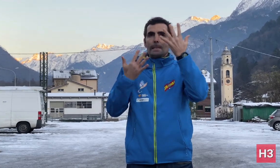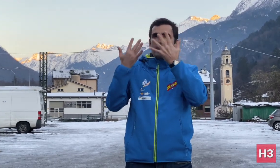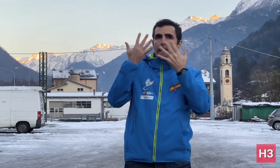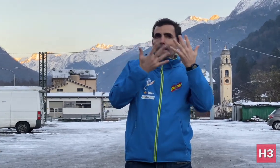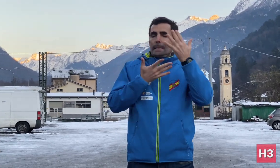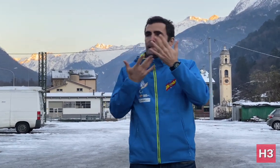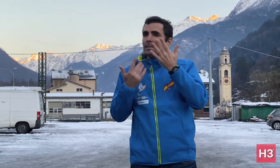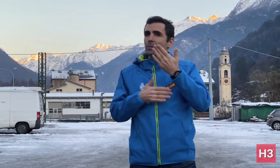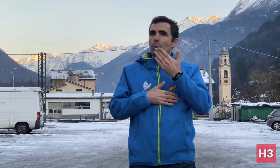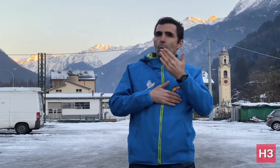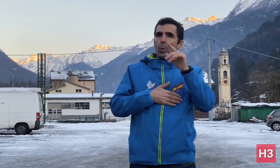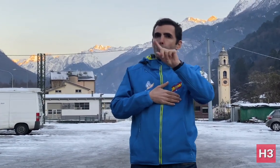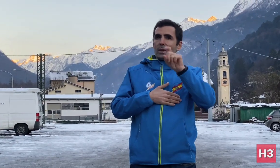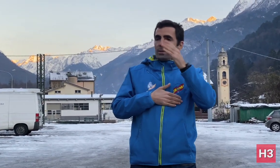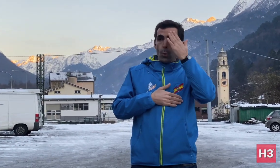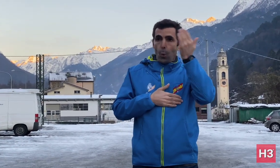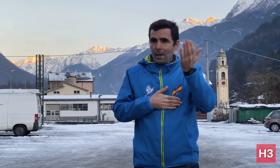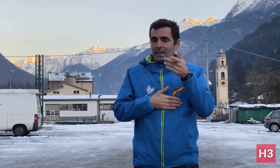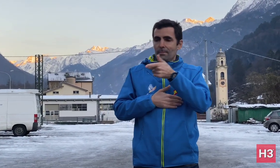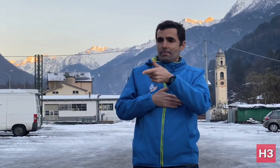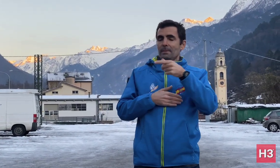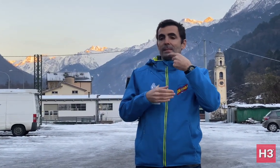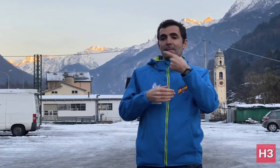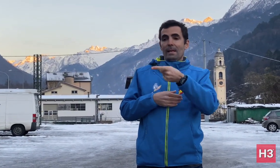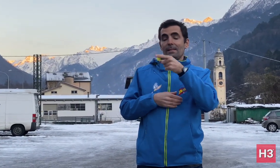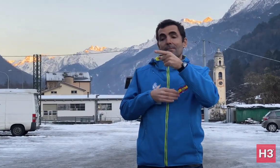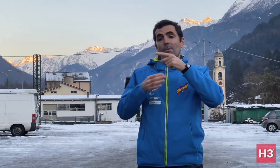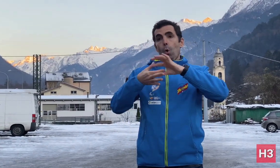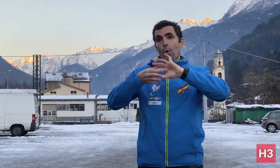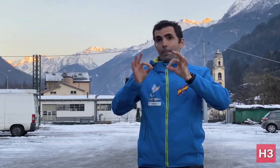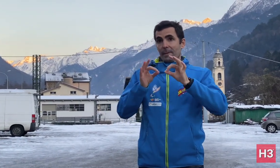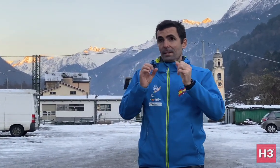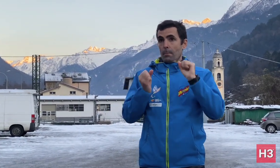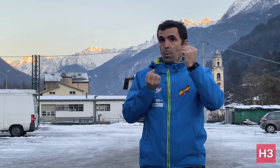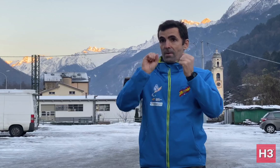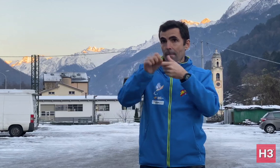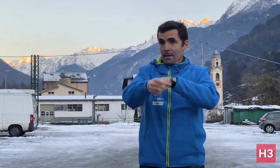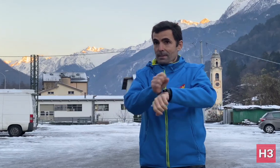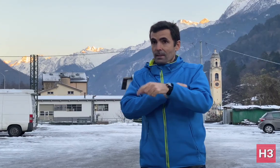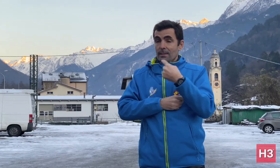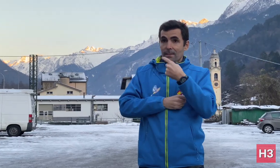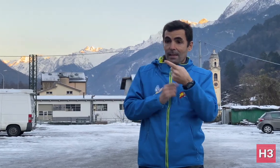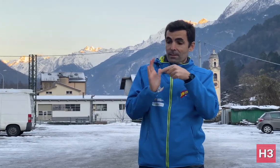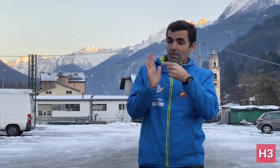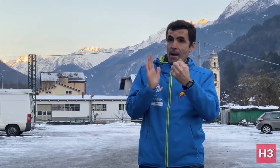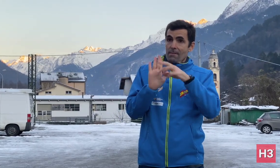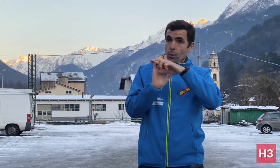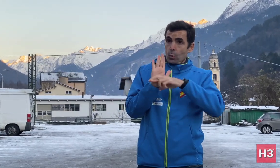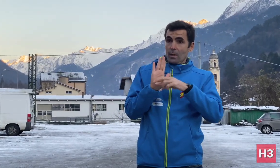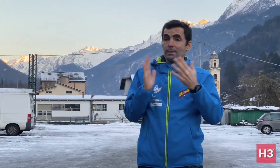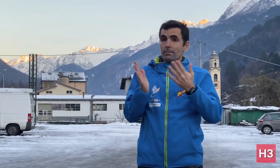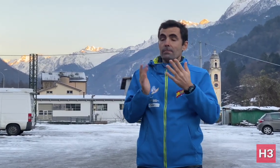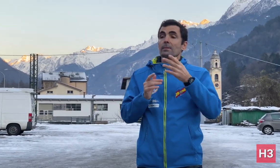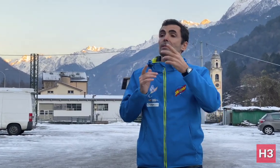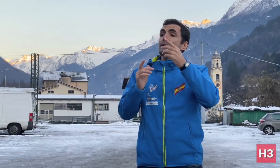about this. The Olympic movement says that the sport in the Winter Deaflympics, I mean